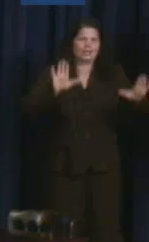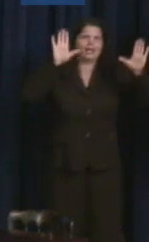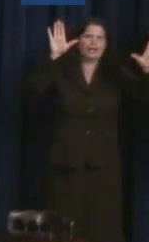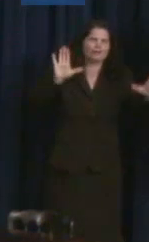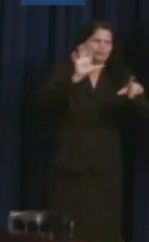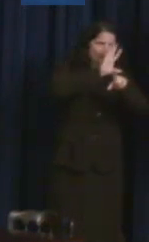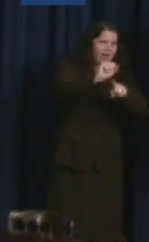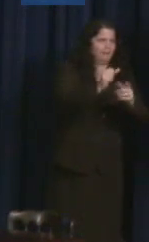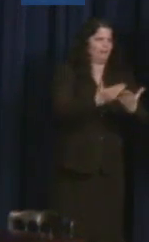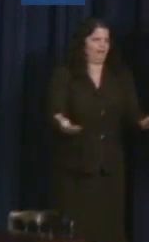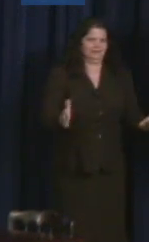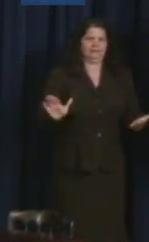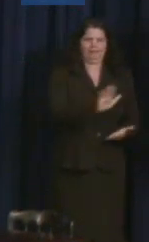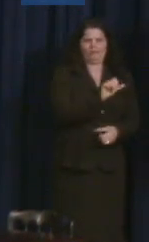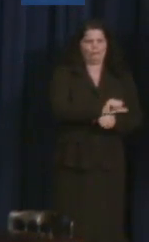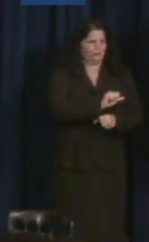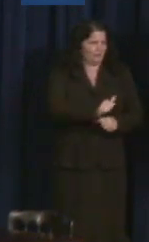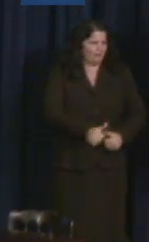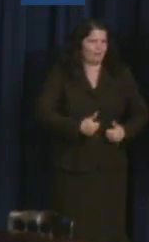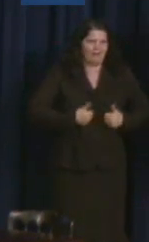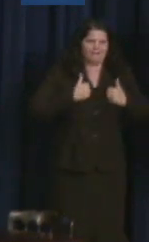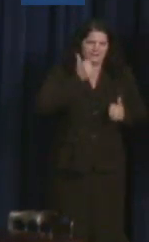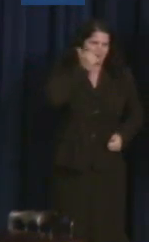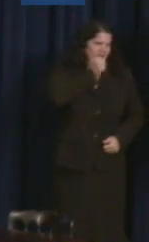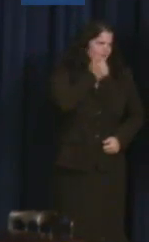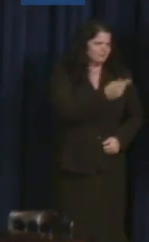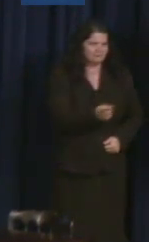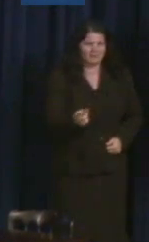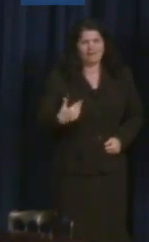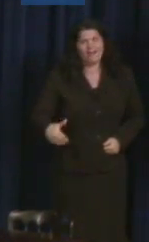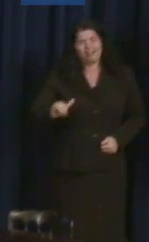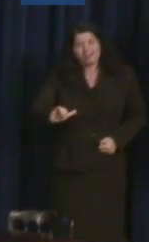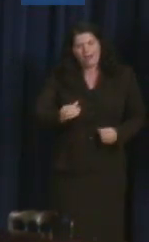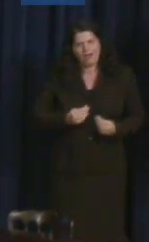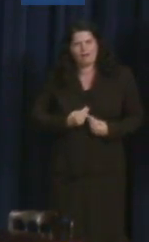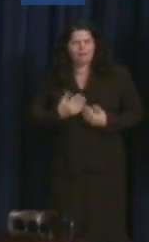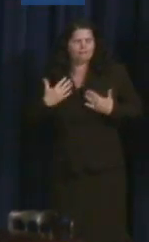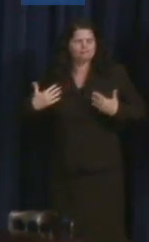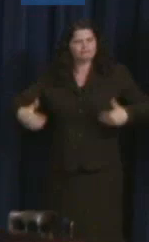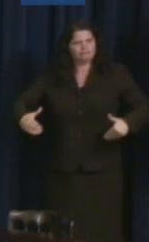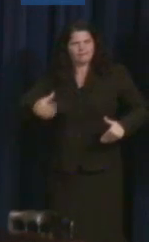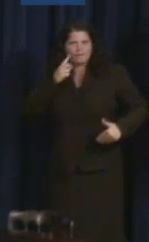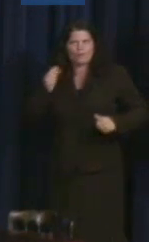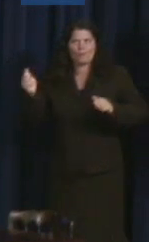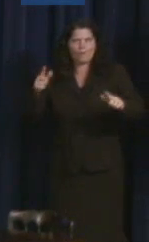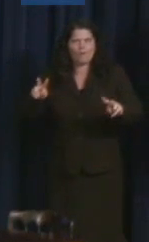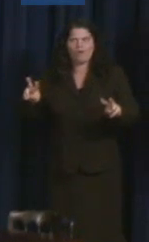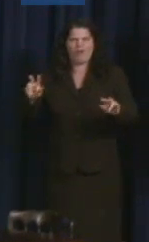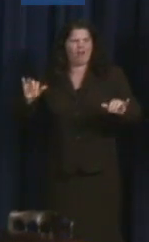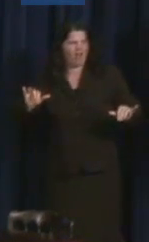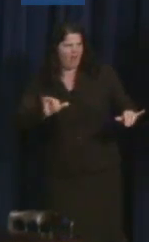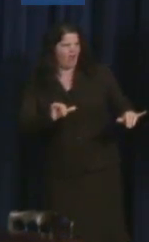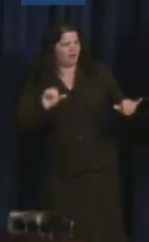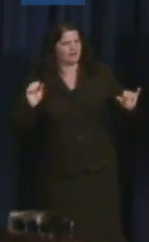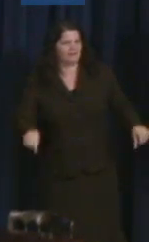things, and really provide inspiration and beacons of hope. And there's no better flattery than an invitation,